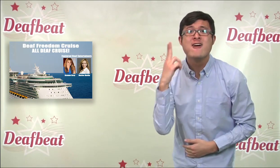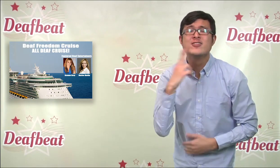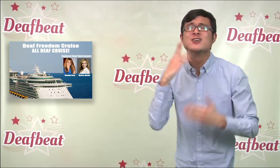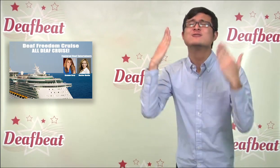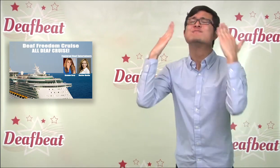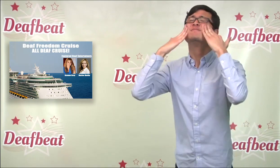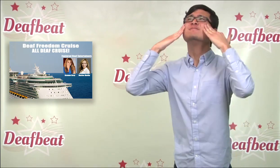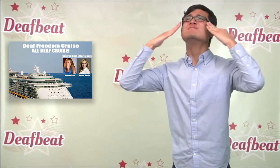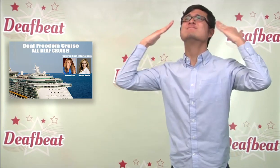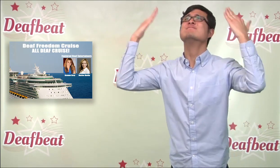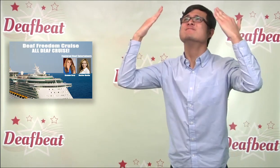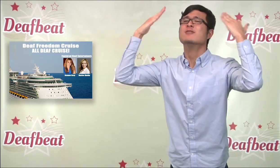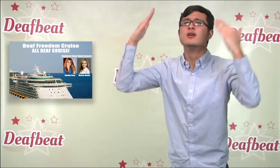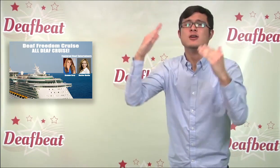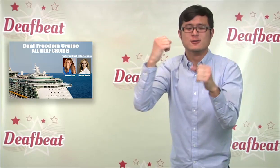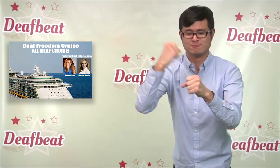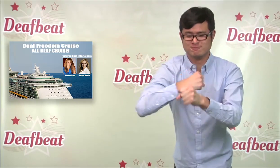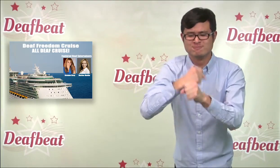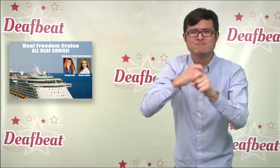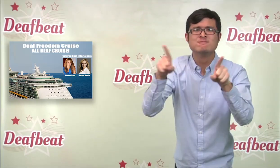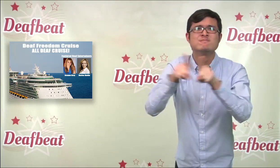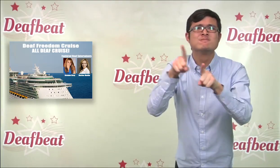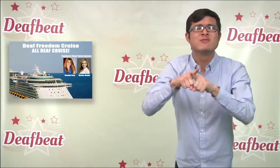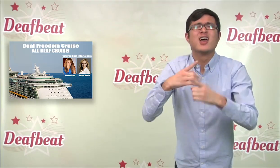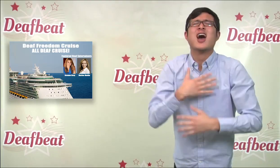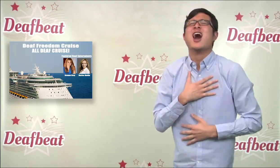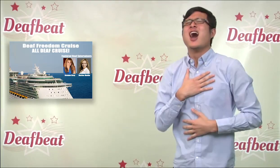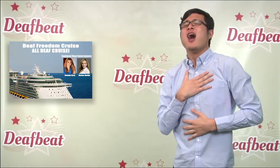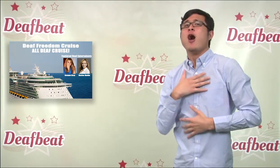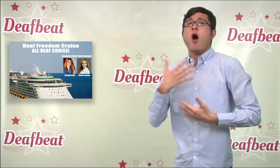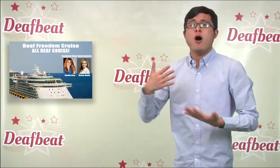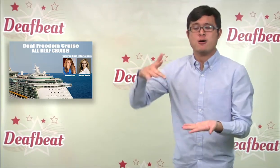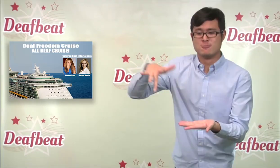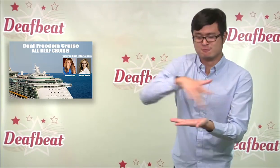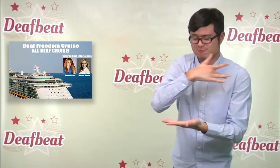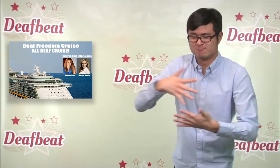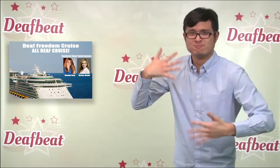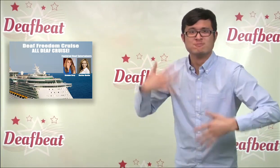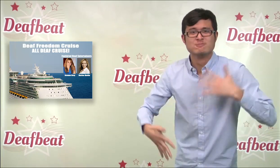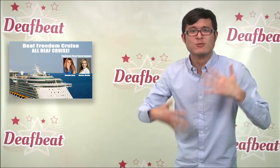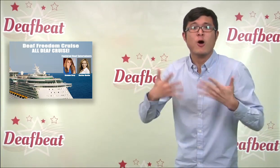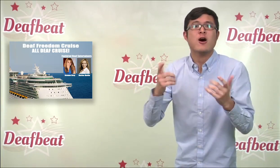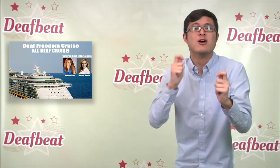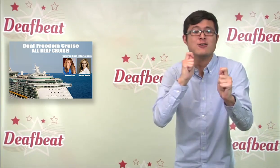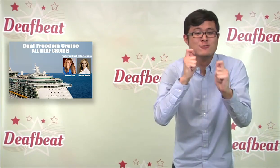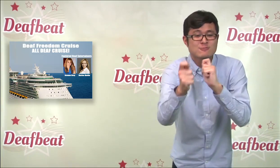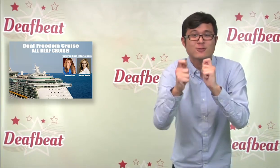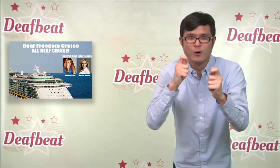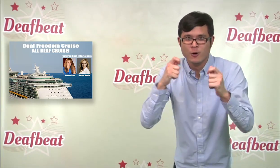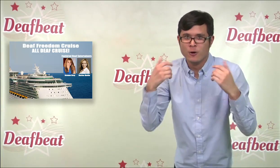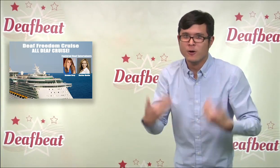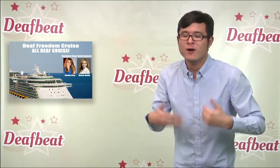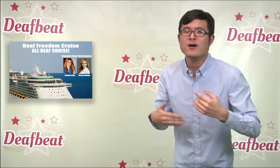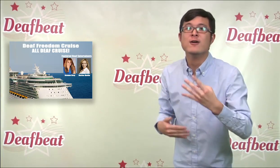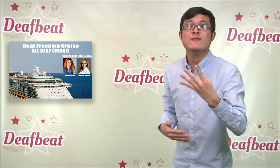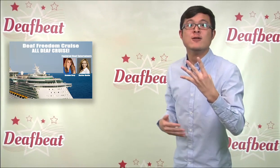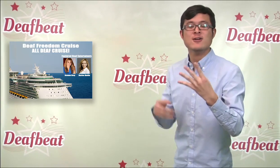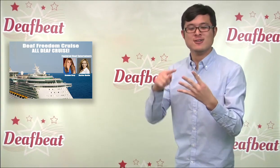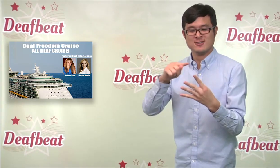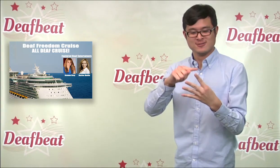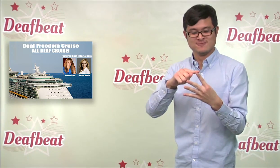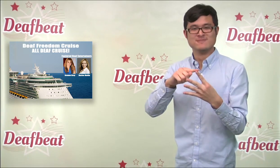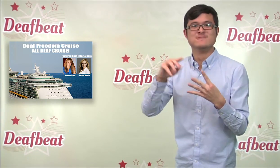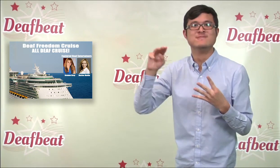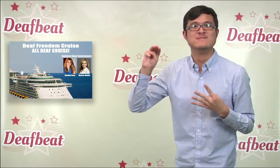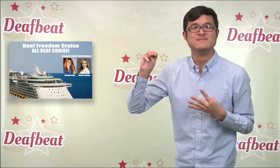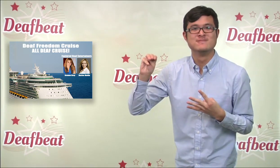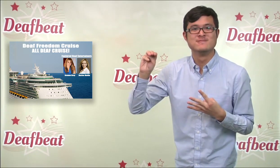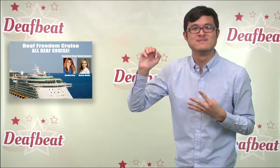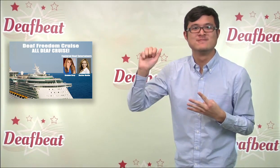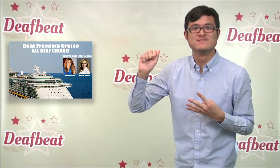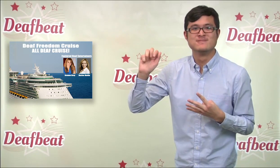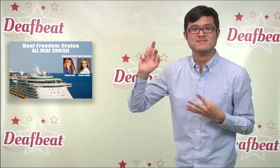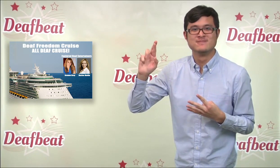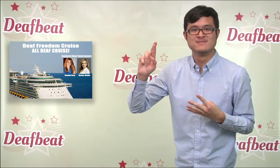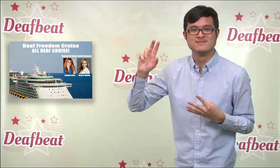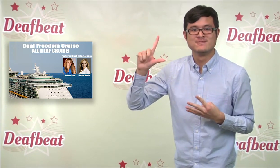Cruise with only Deaf passengers and Deaf entertainers?!